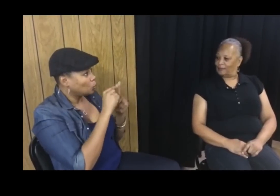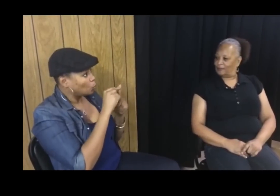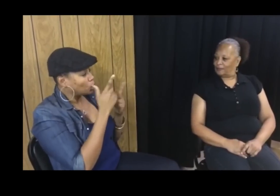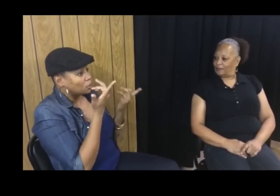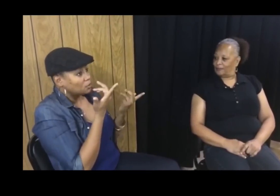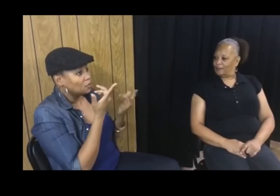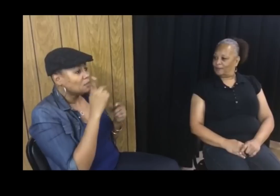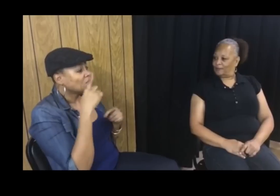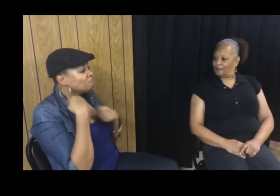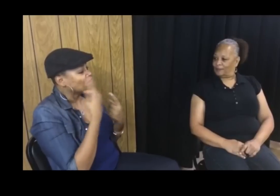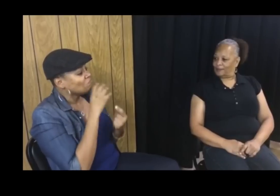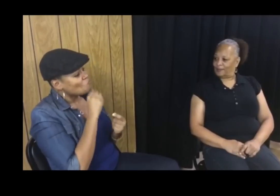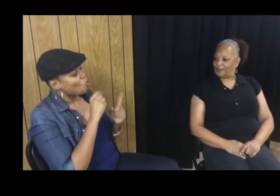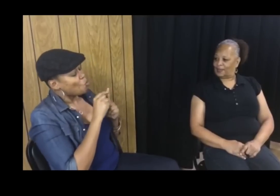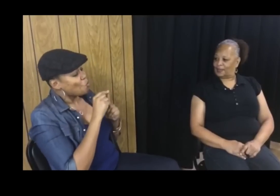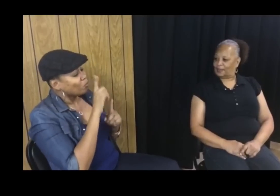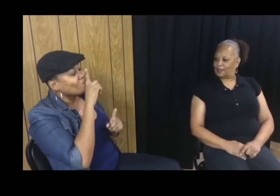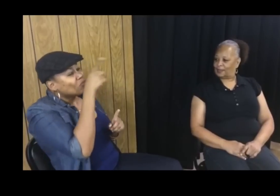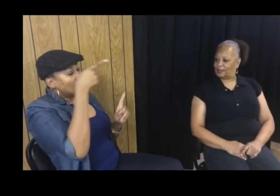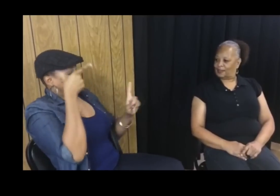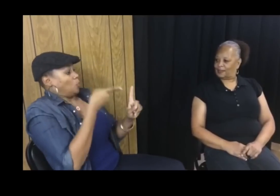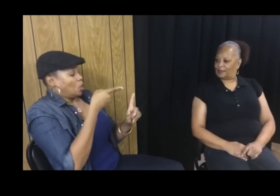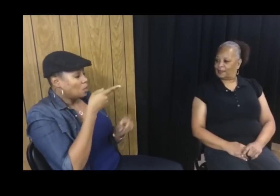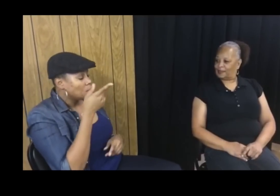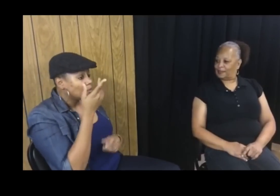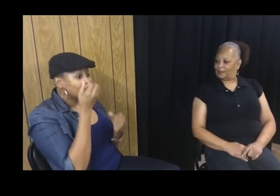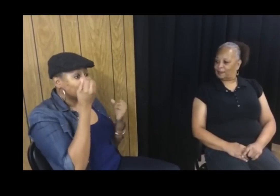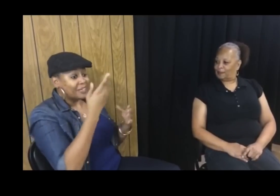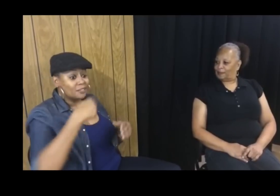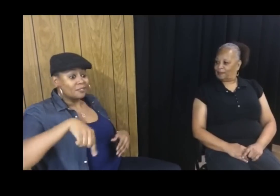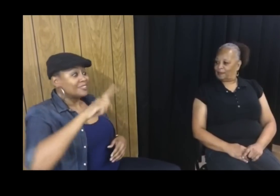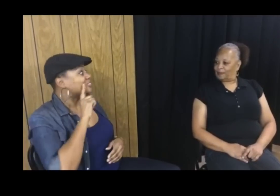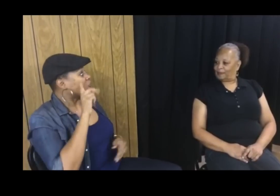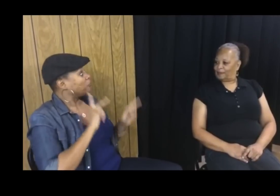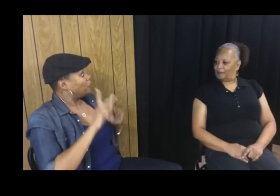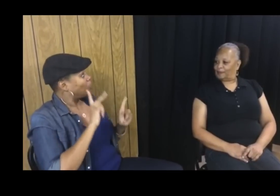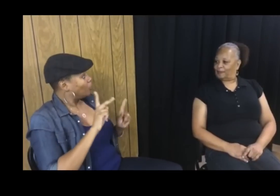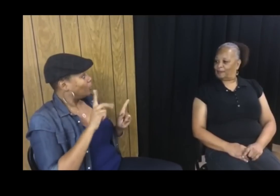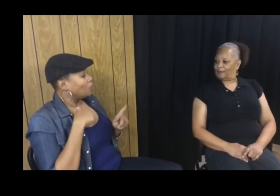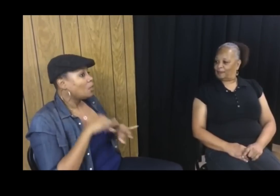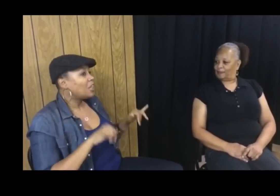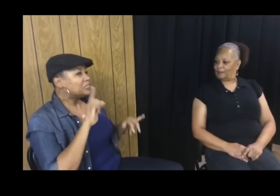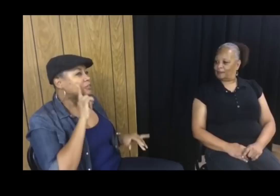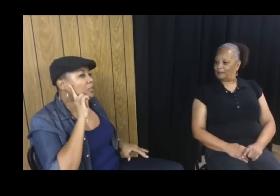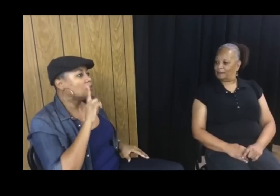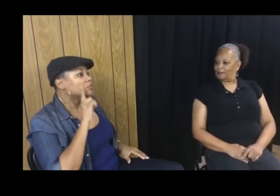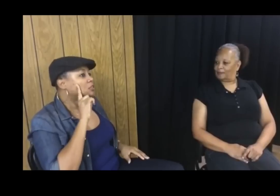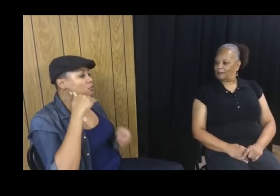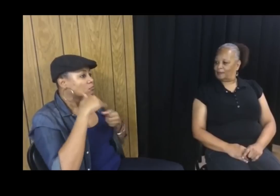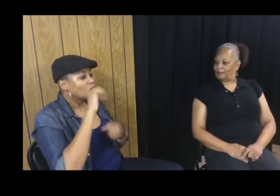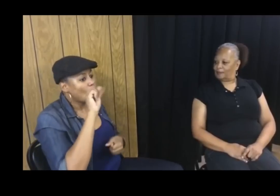to understand. It is a word that has been around for a while now. The bottom line is, you know, many of us Deaf people repeatedly same the same thing,